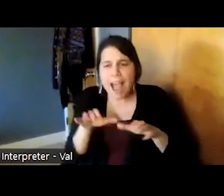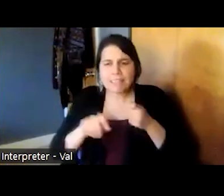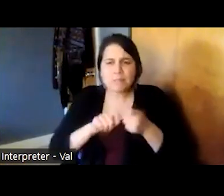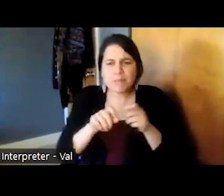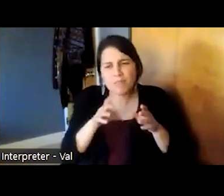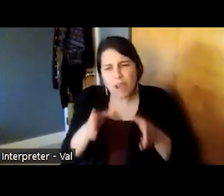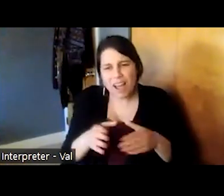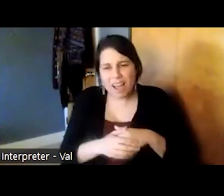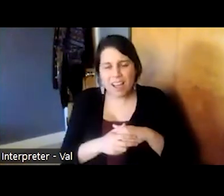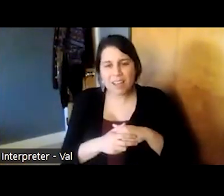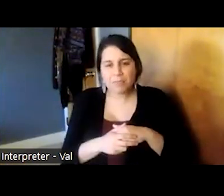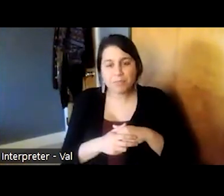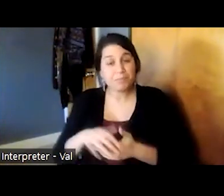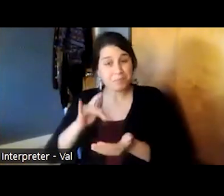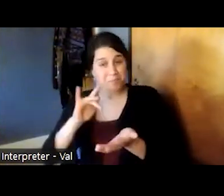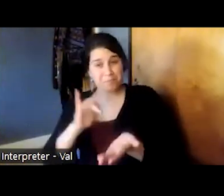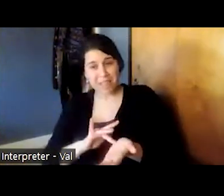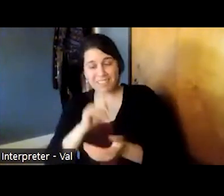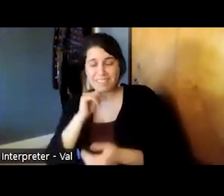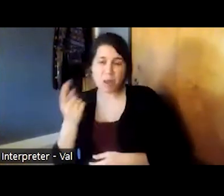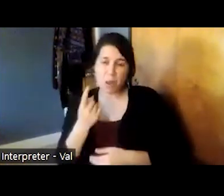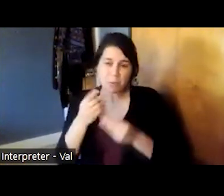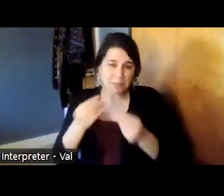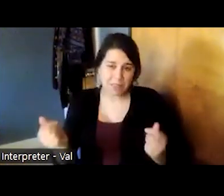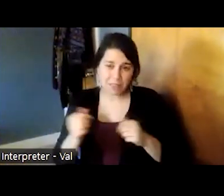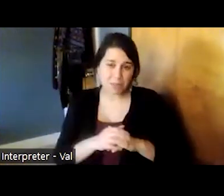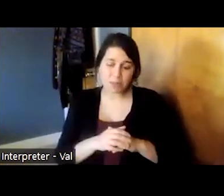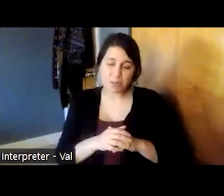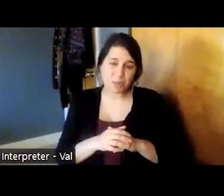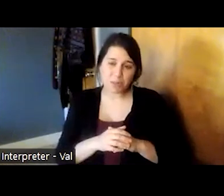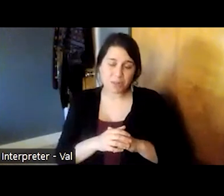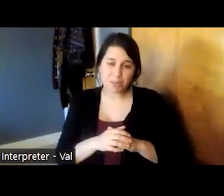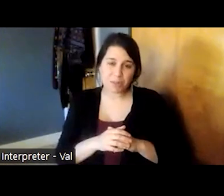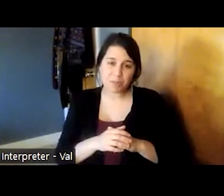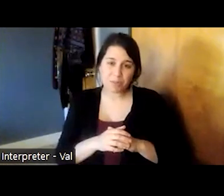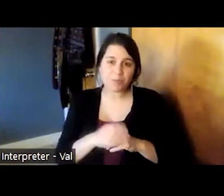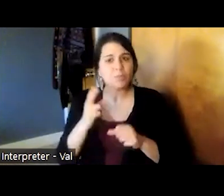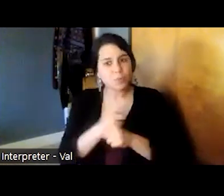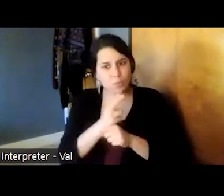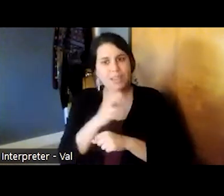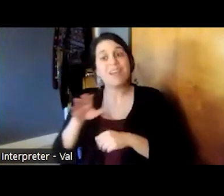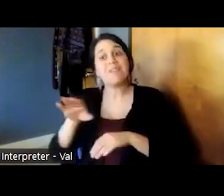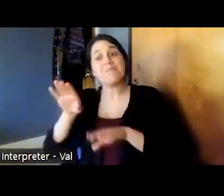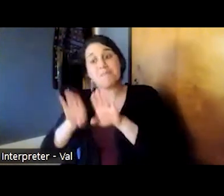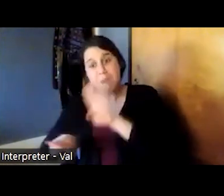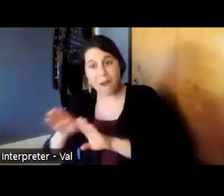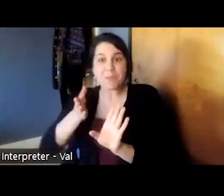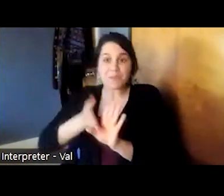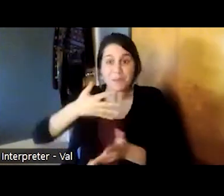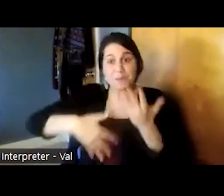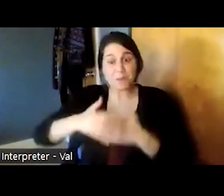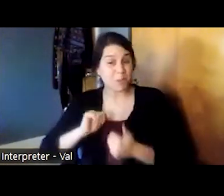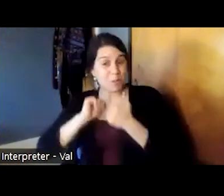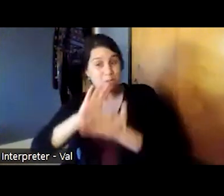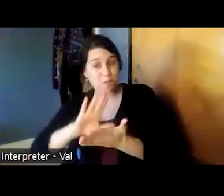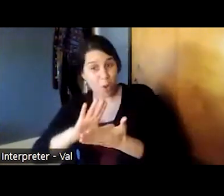medication is not always the answer and using our biopsychosocial approach throughout our programs